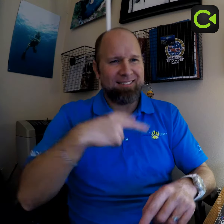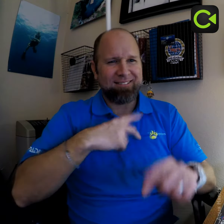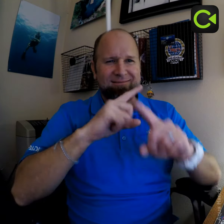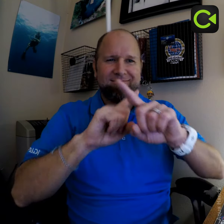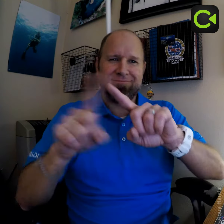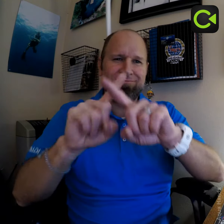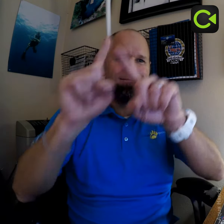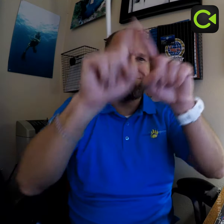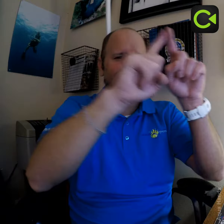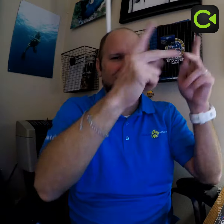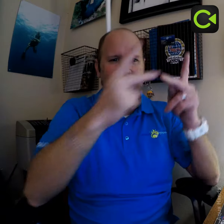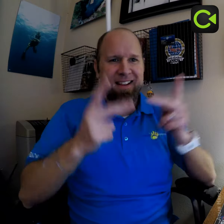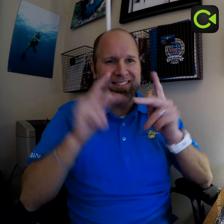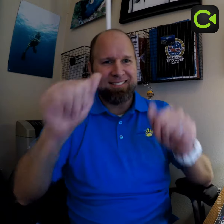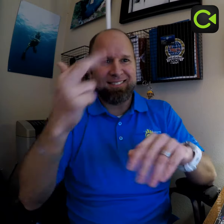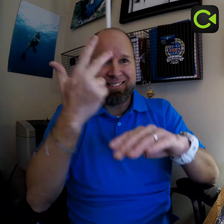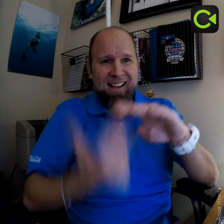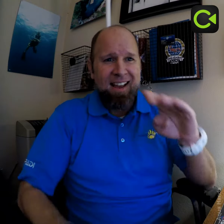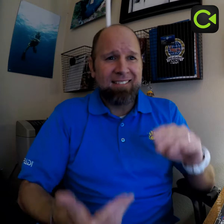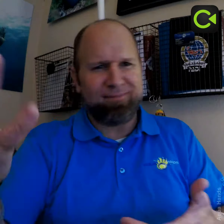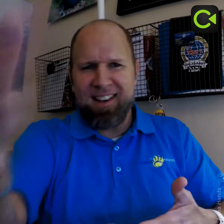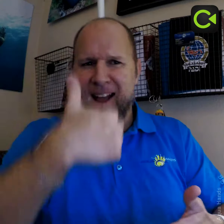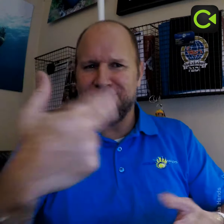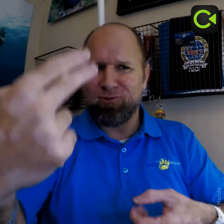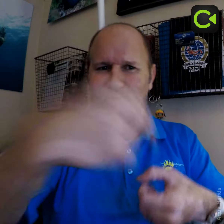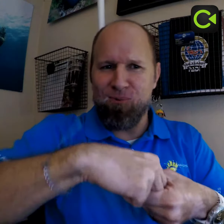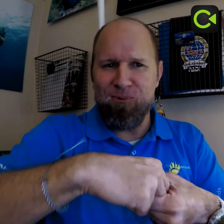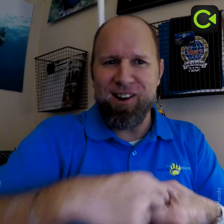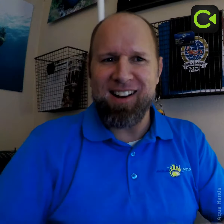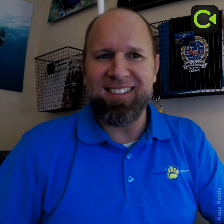there are many different places to dive. Come join us!